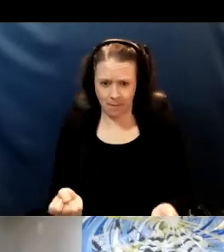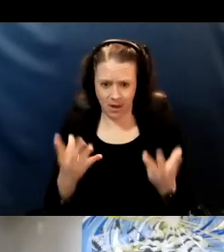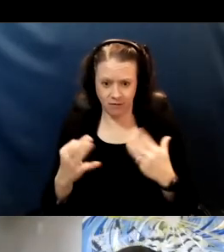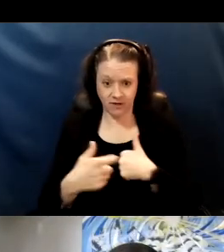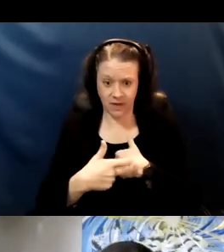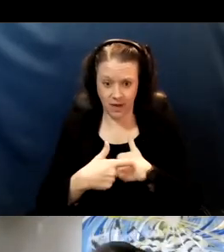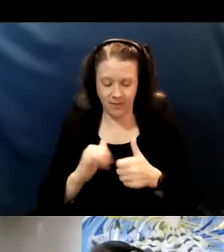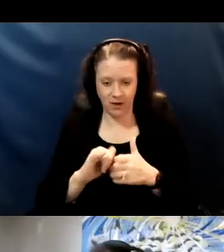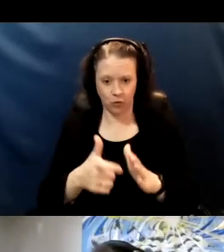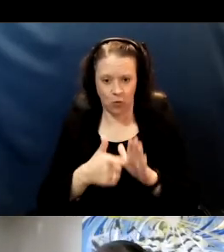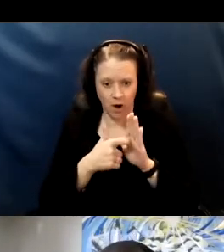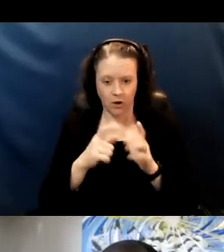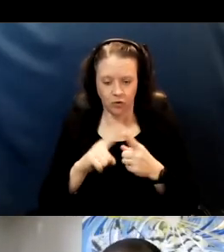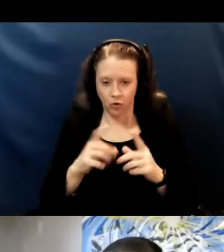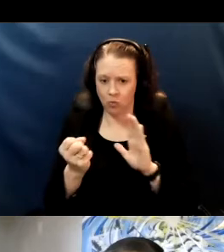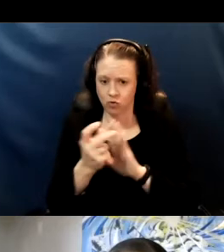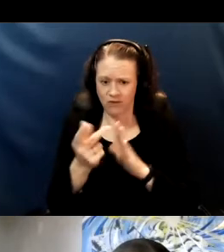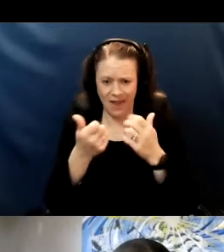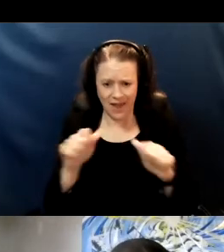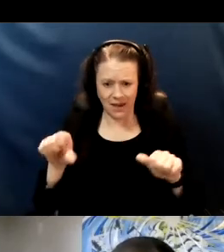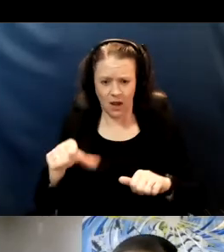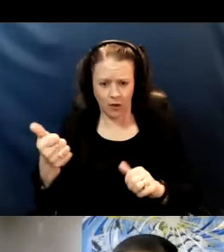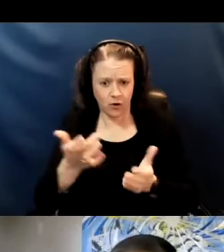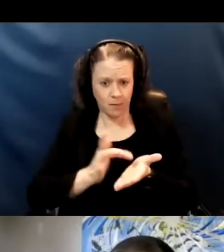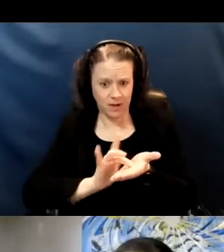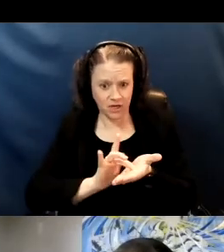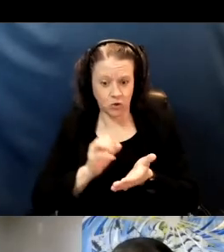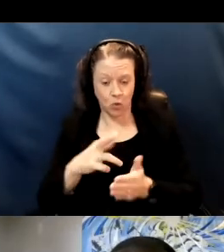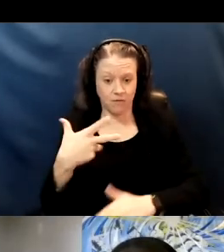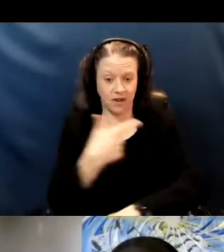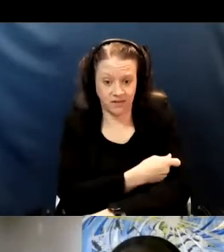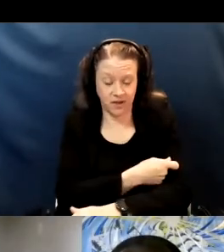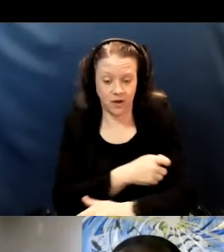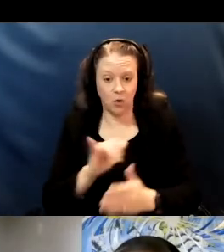any other medication or vaccine was carved out to look at safety.